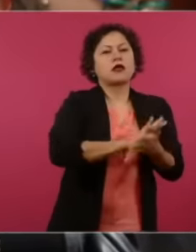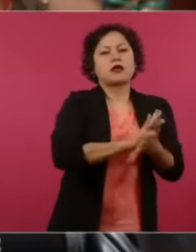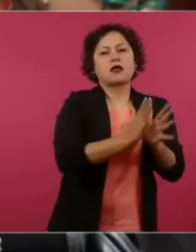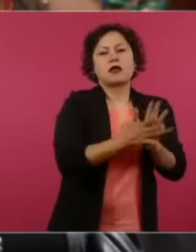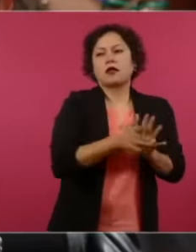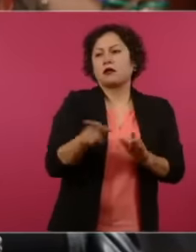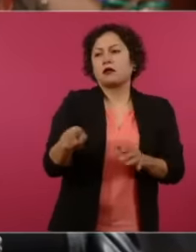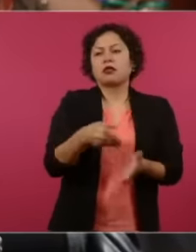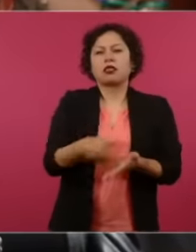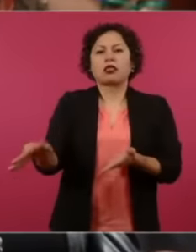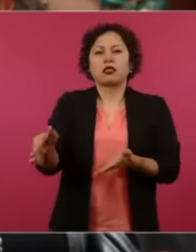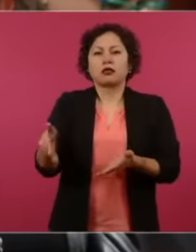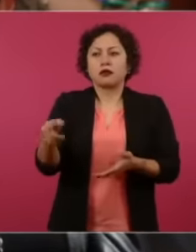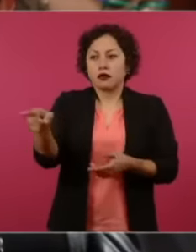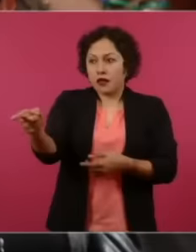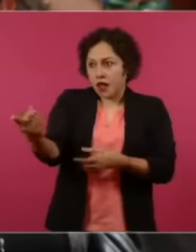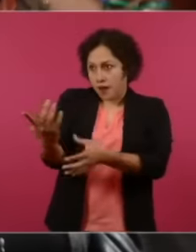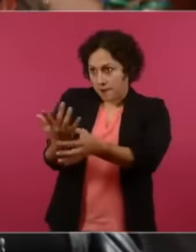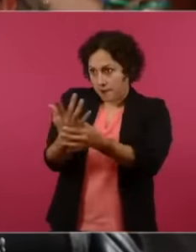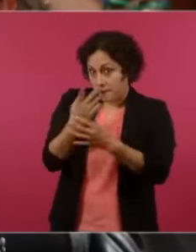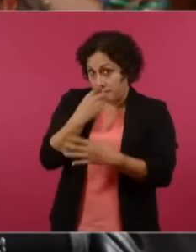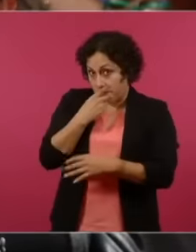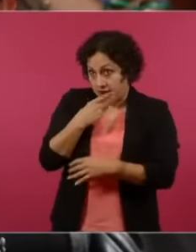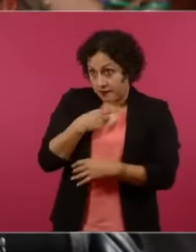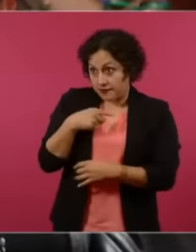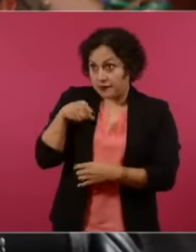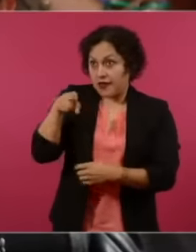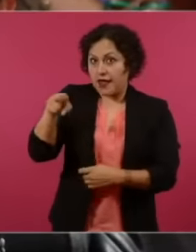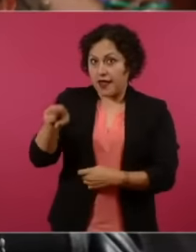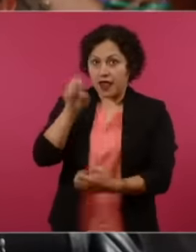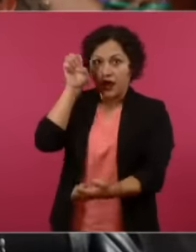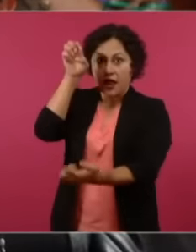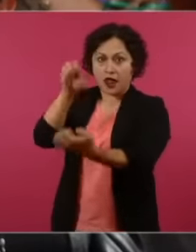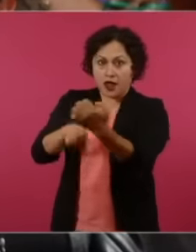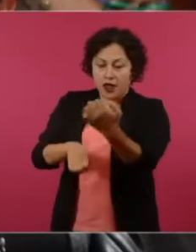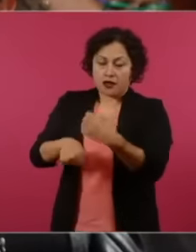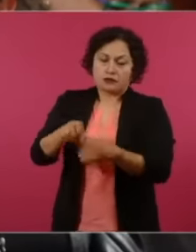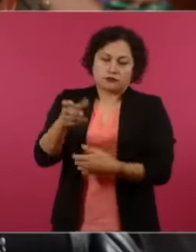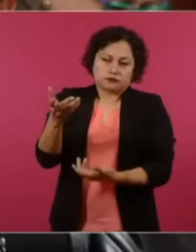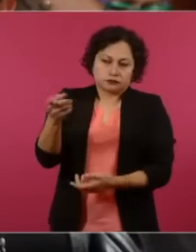they were deceived, I also don't have much faith in the unions, don't believe it, and I question them. But